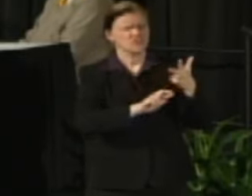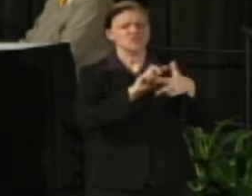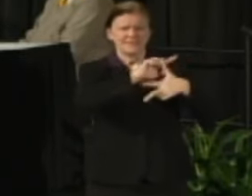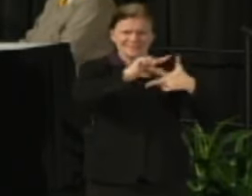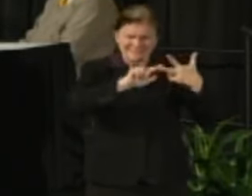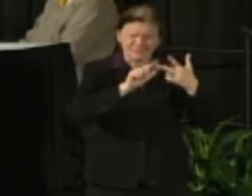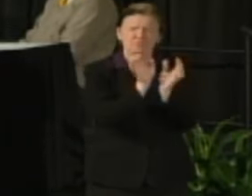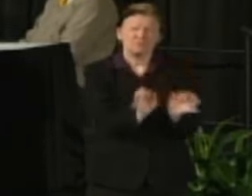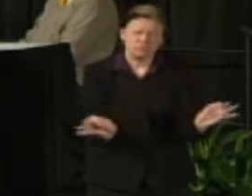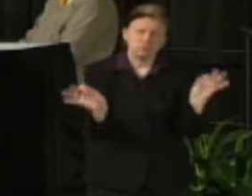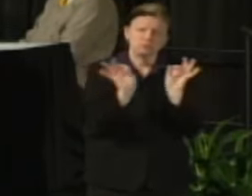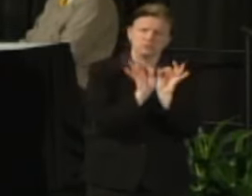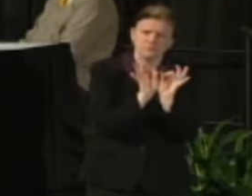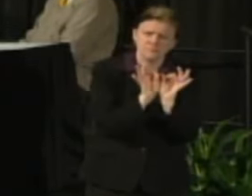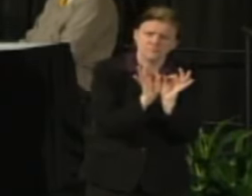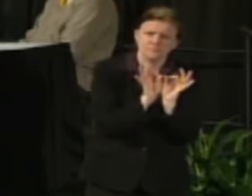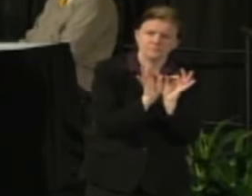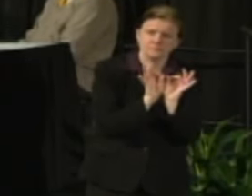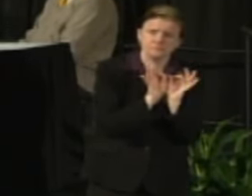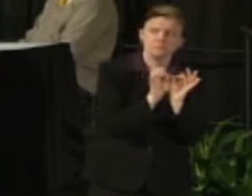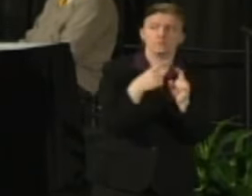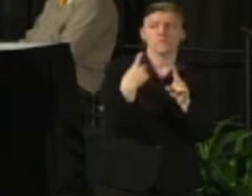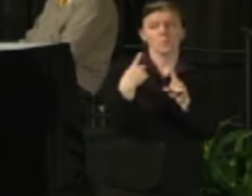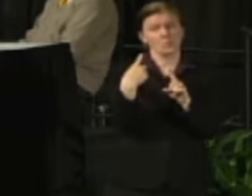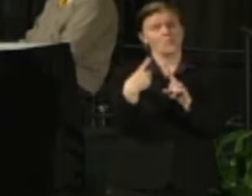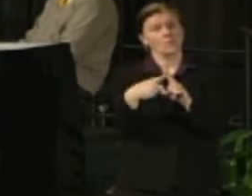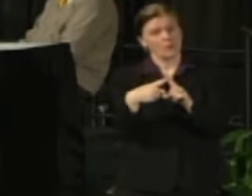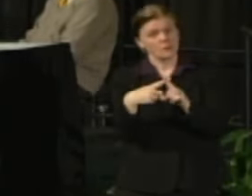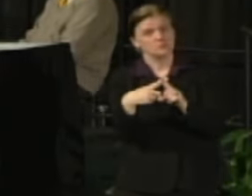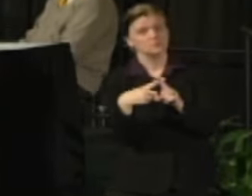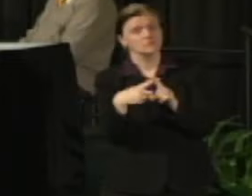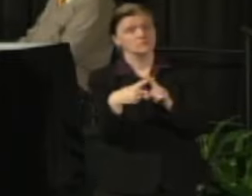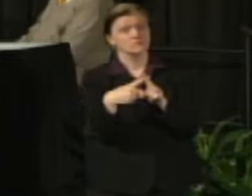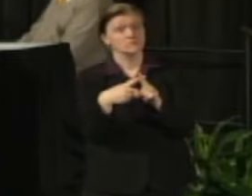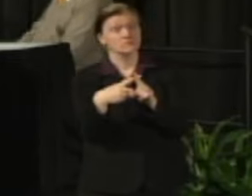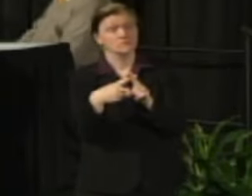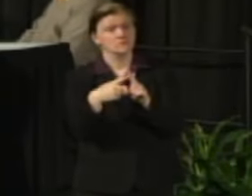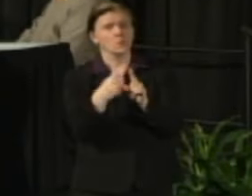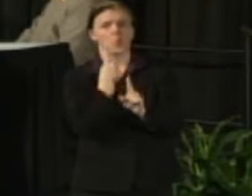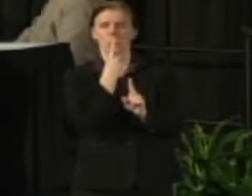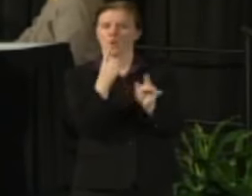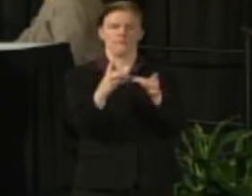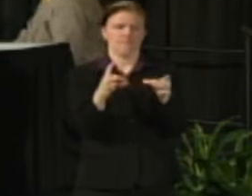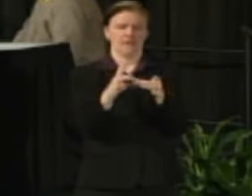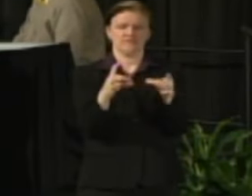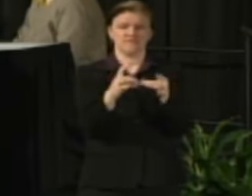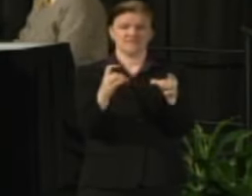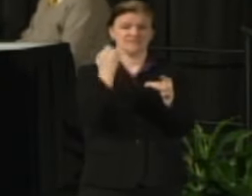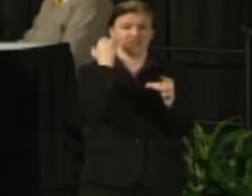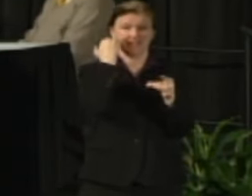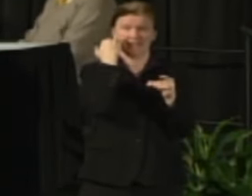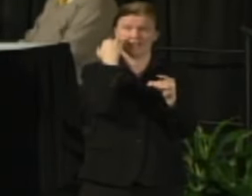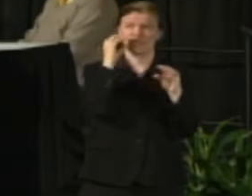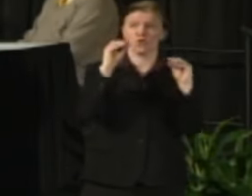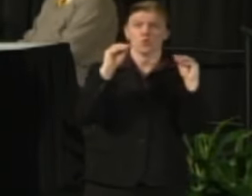We also need to continue to express an important rallying message and that is without appropriate support for UWM